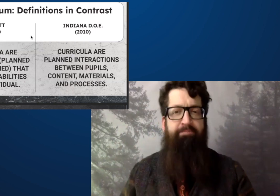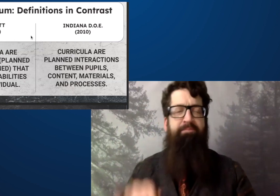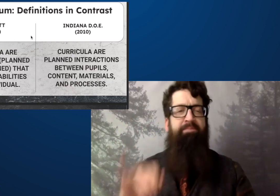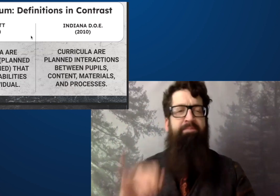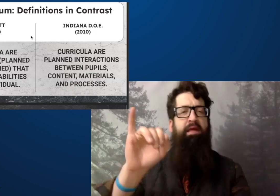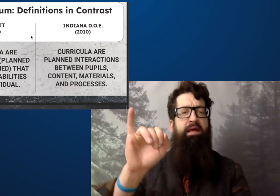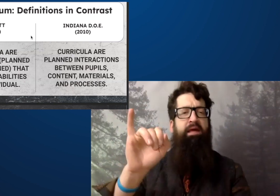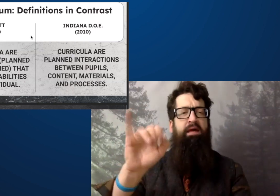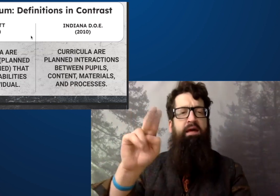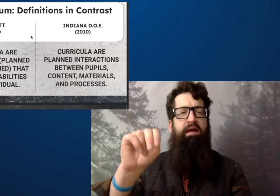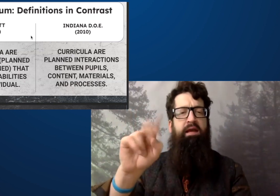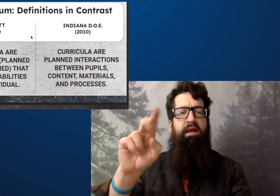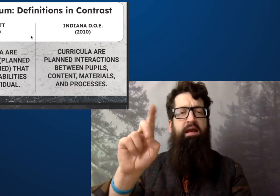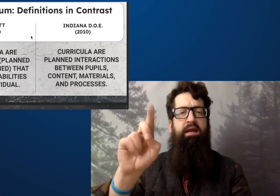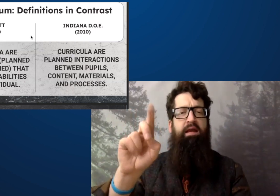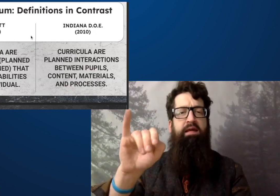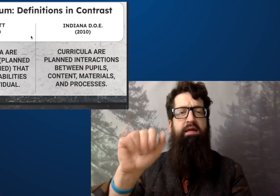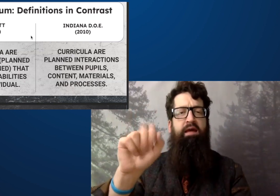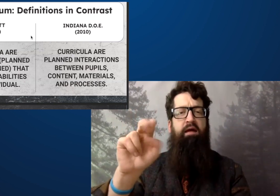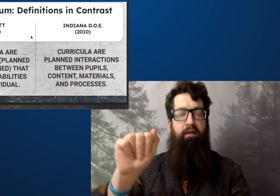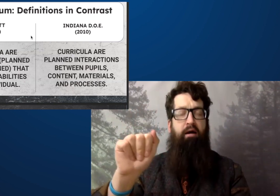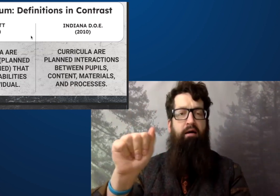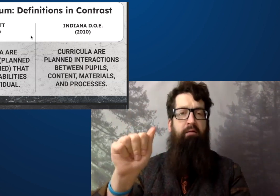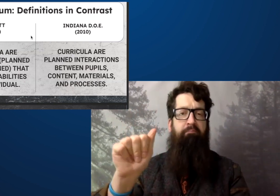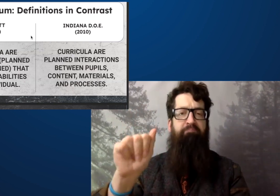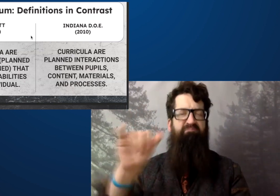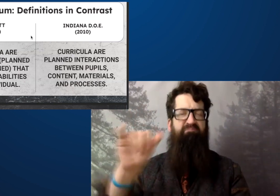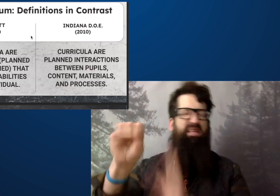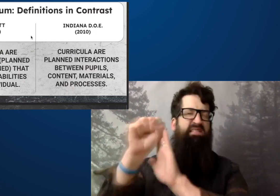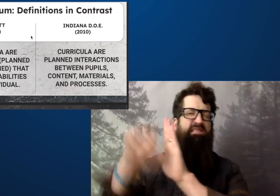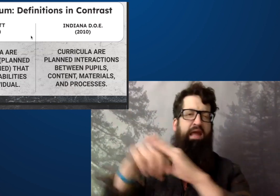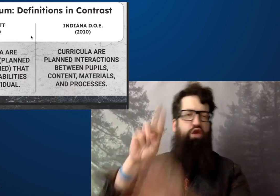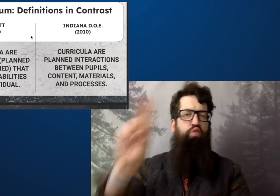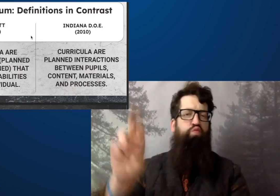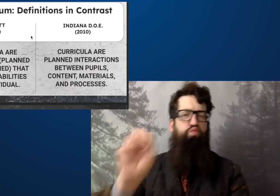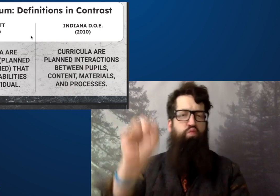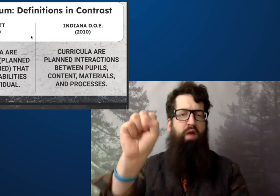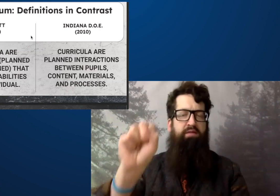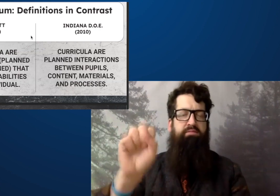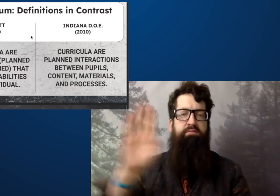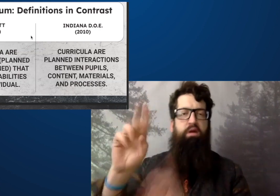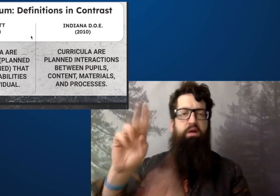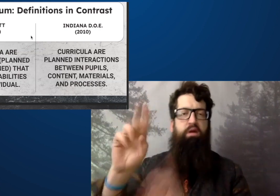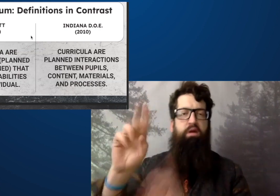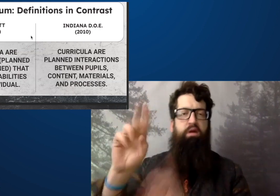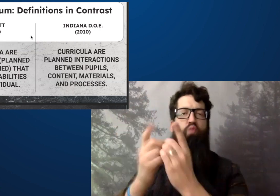And then more recently, again, is from the Indiana department of education.